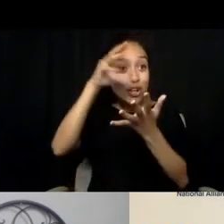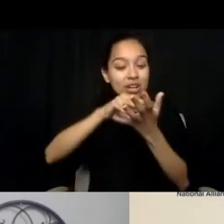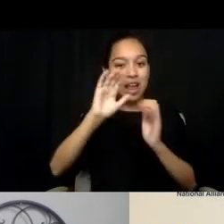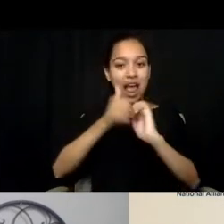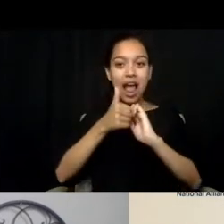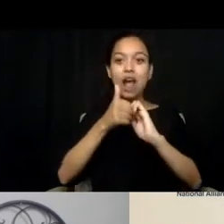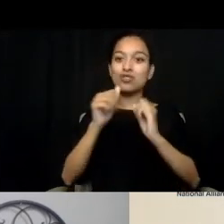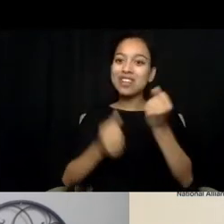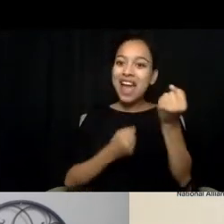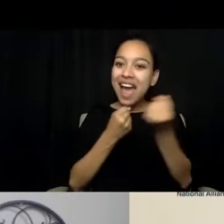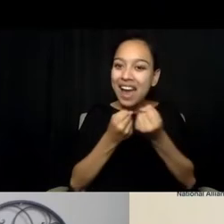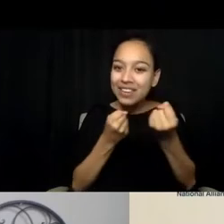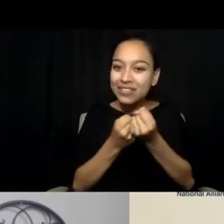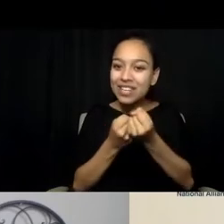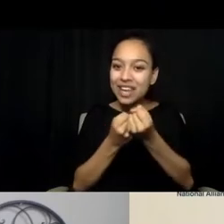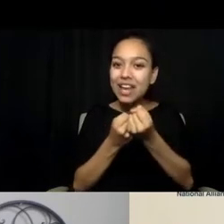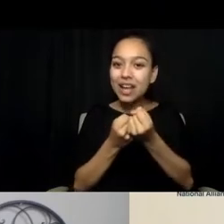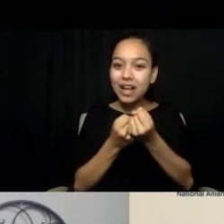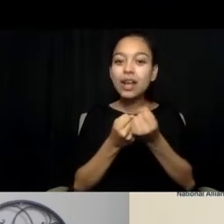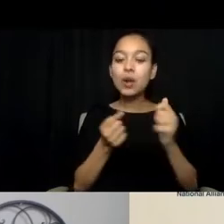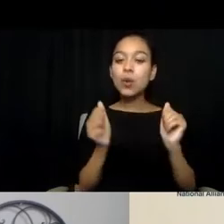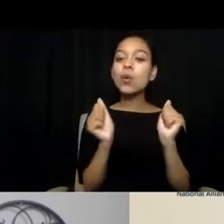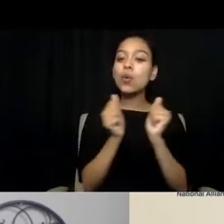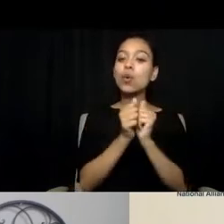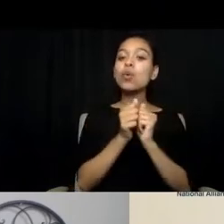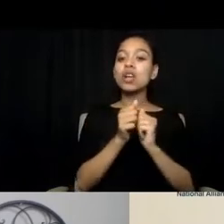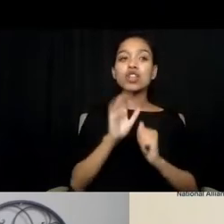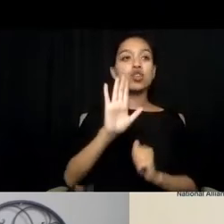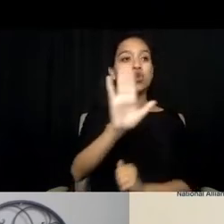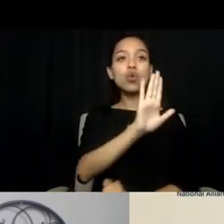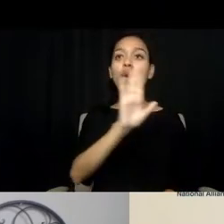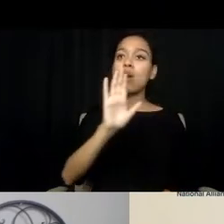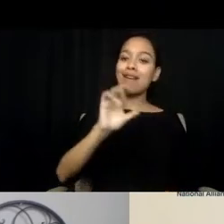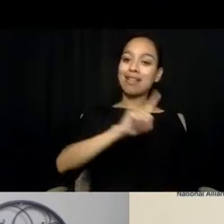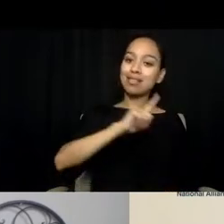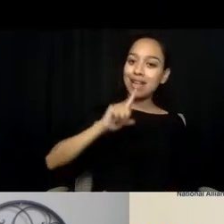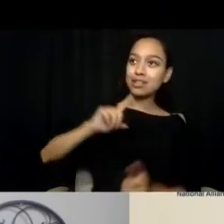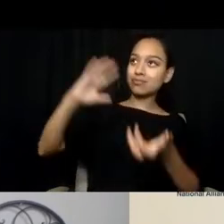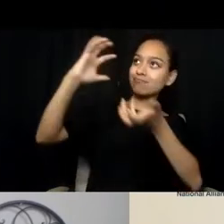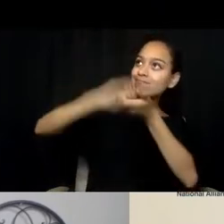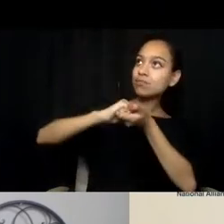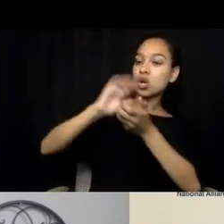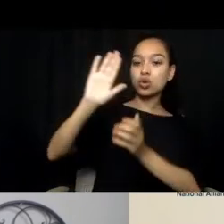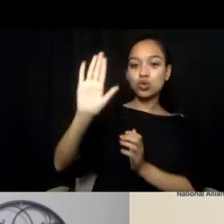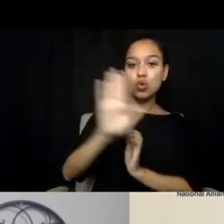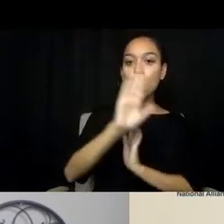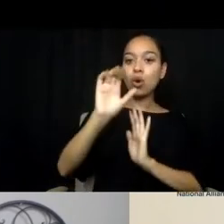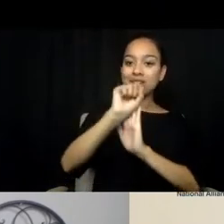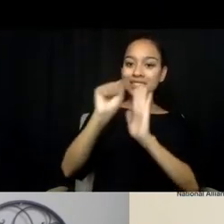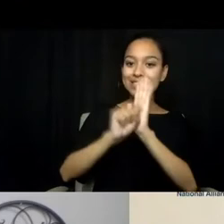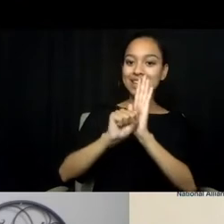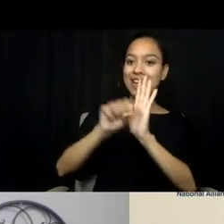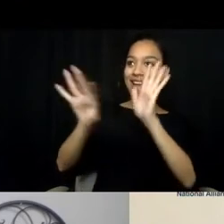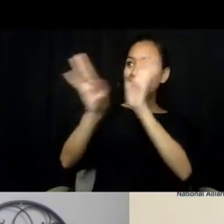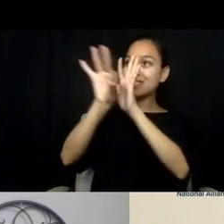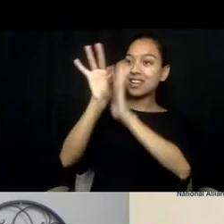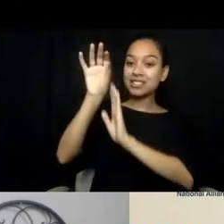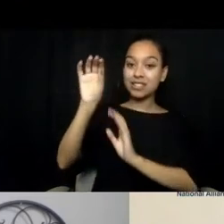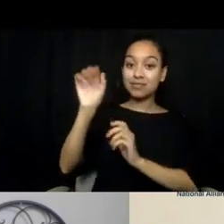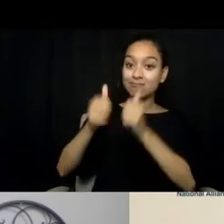with your legislature and your state elected officials in terms of what to ask,